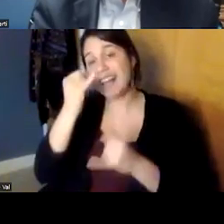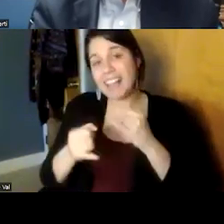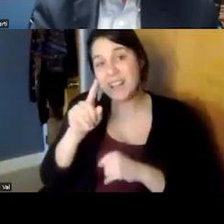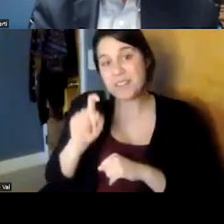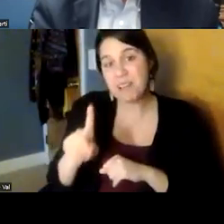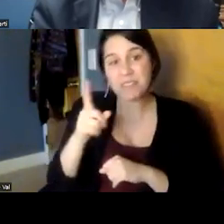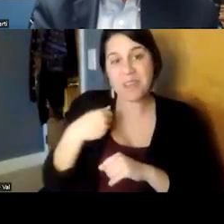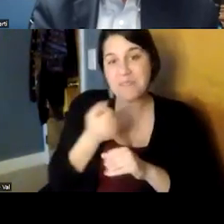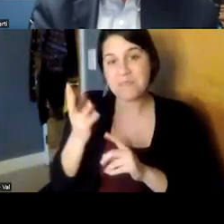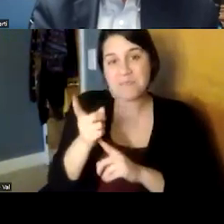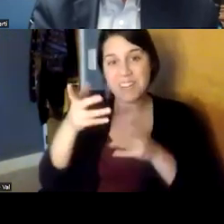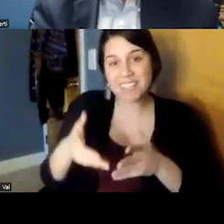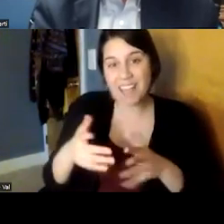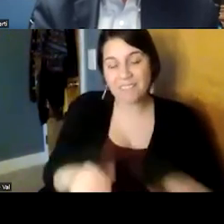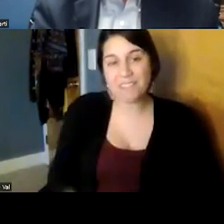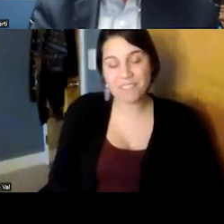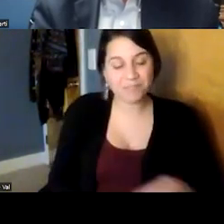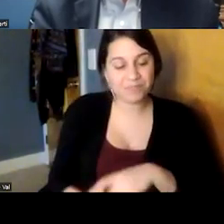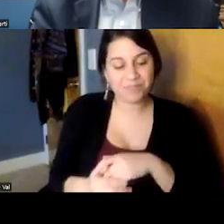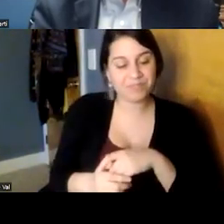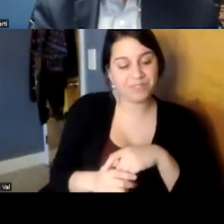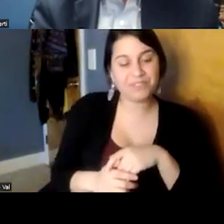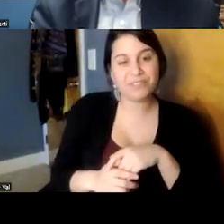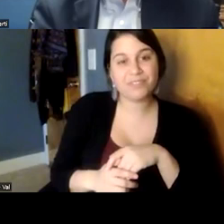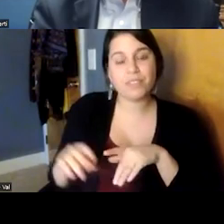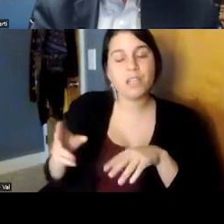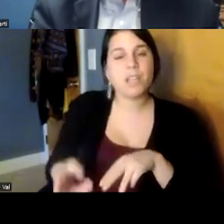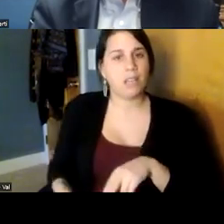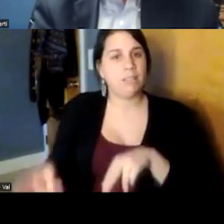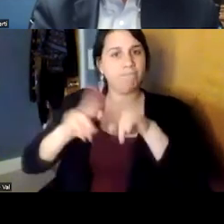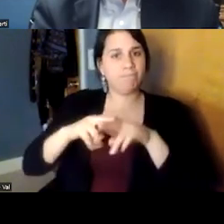few more minutes or maybe two minutes is has the increased use of telehealth improved mental health